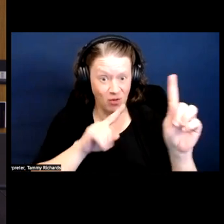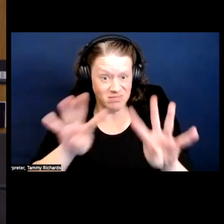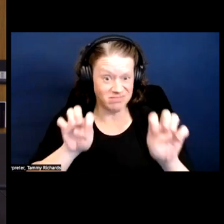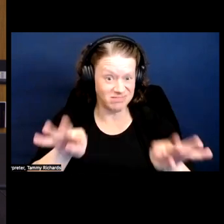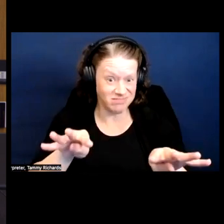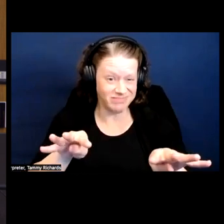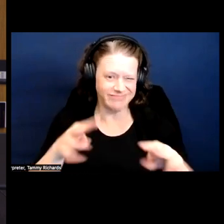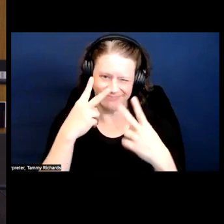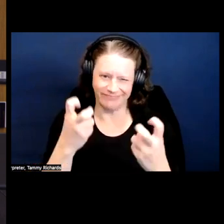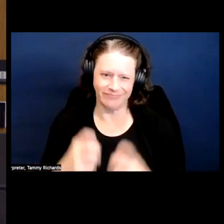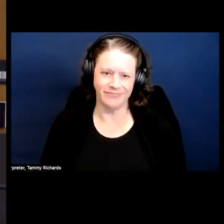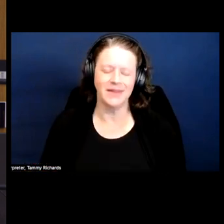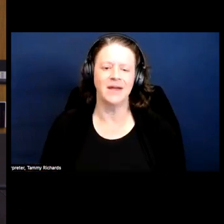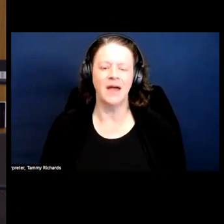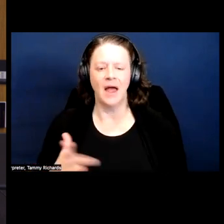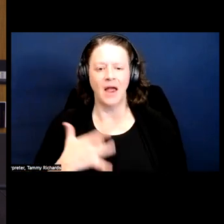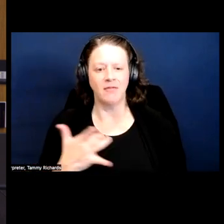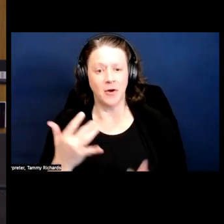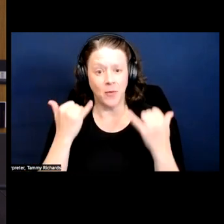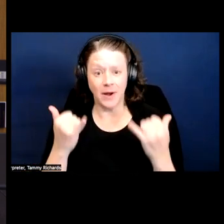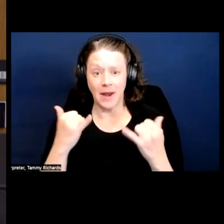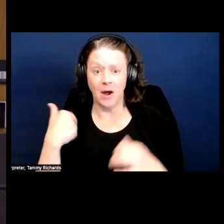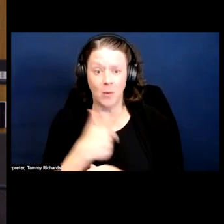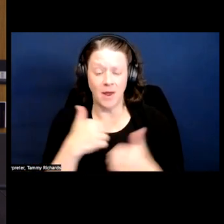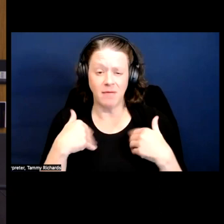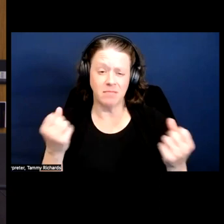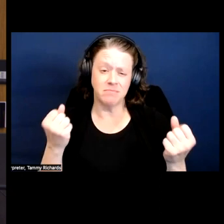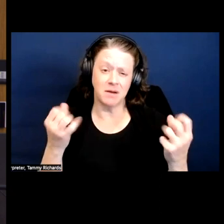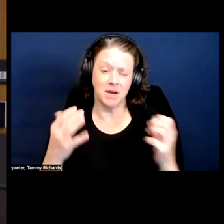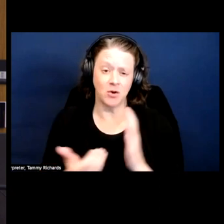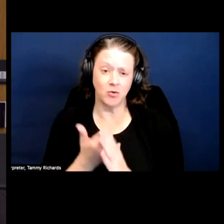Again, especially in this moment where we have so many newly-disabled people.